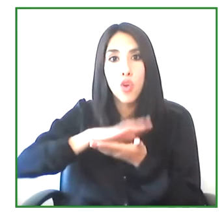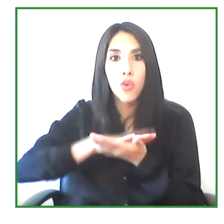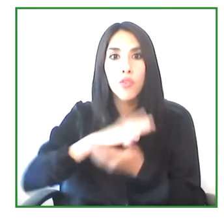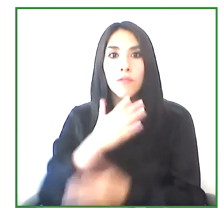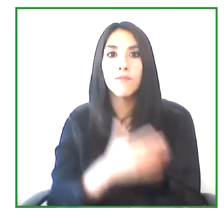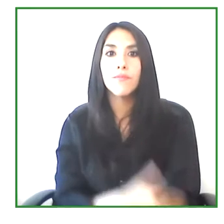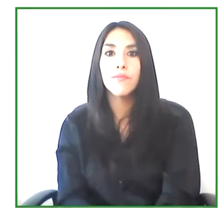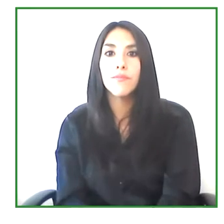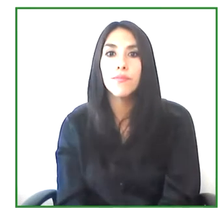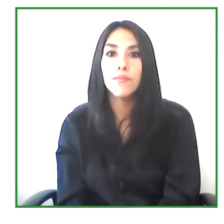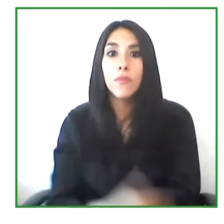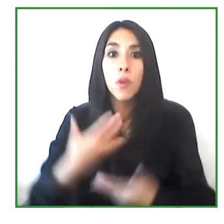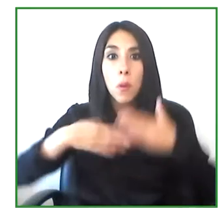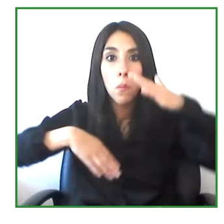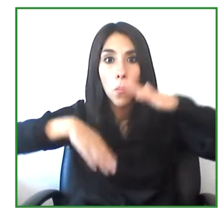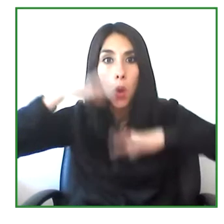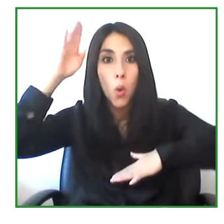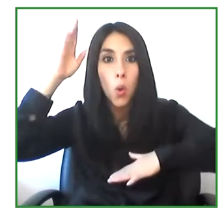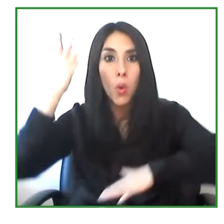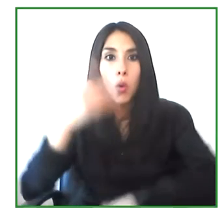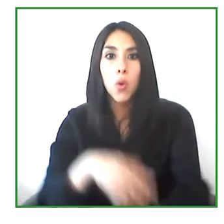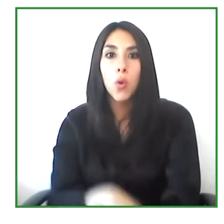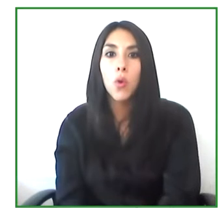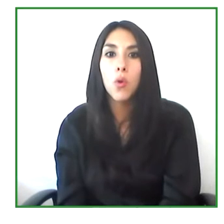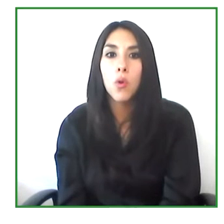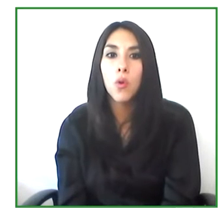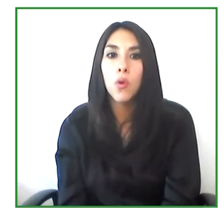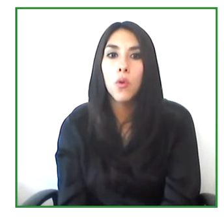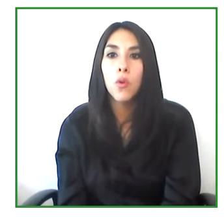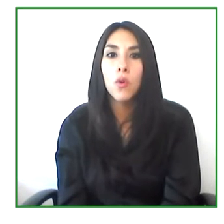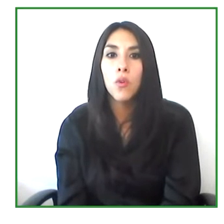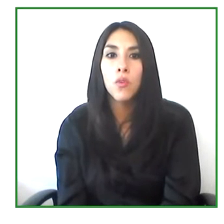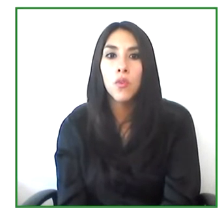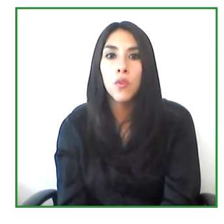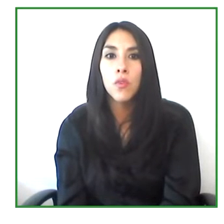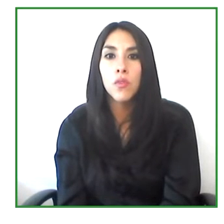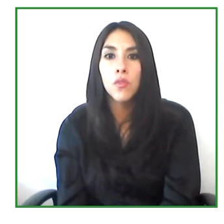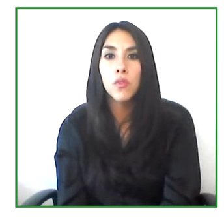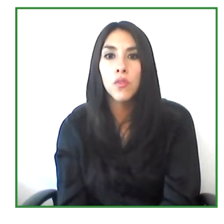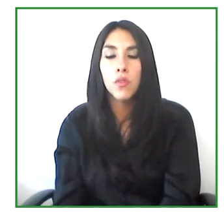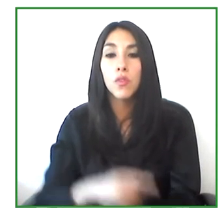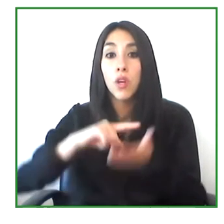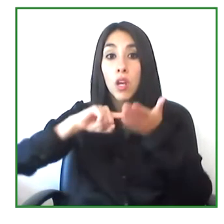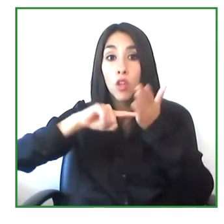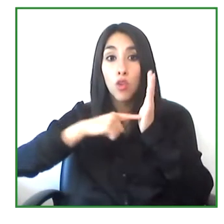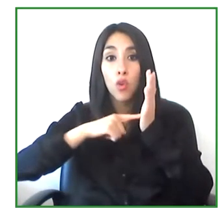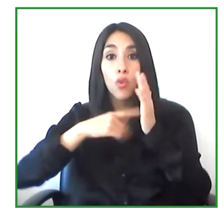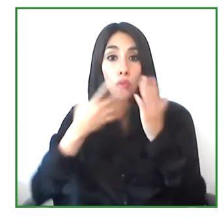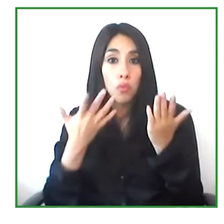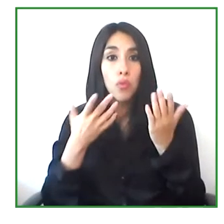more efficiency in computer skills and also technology.